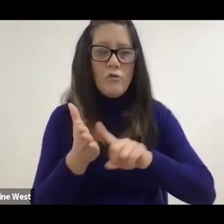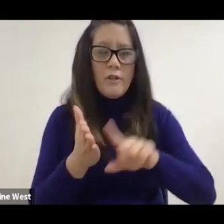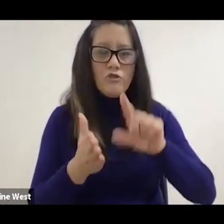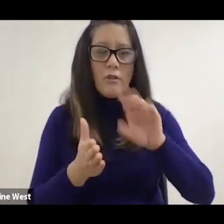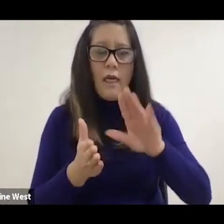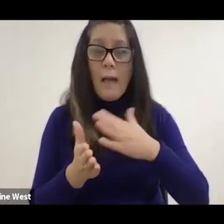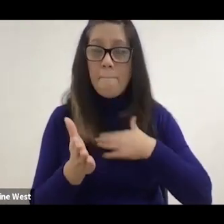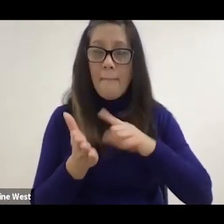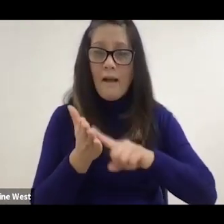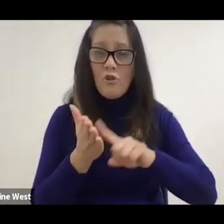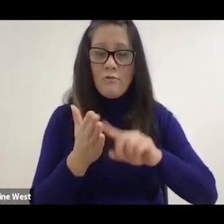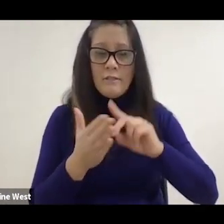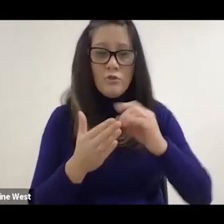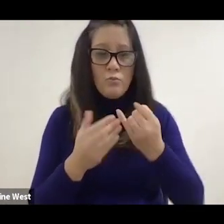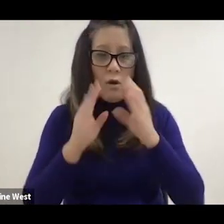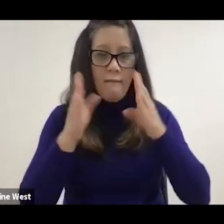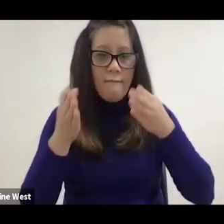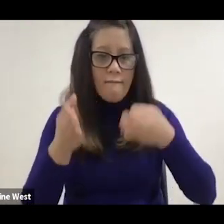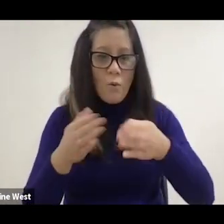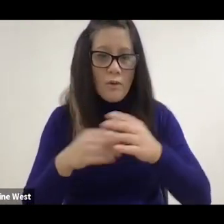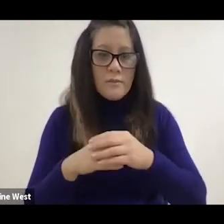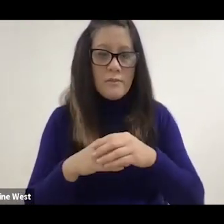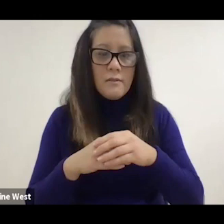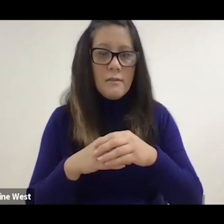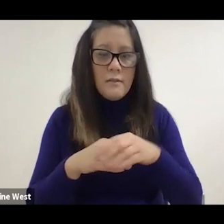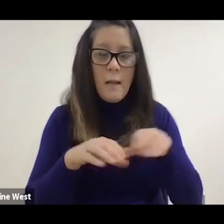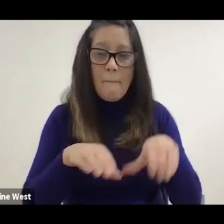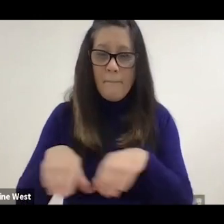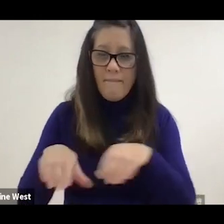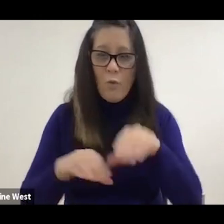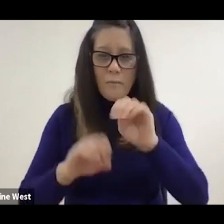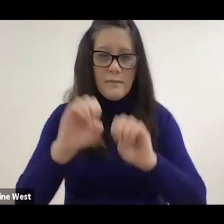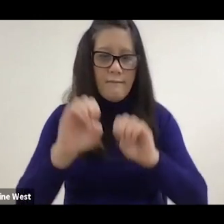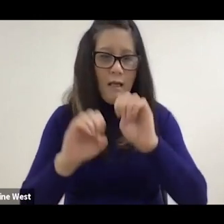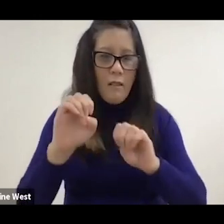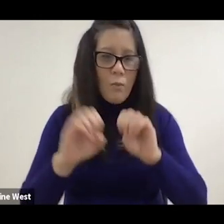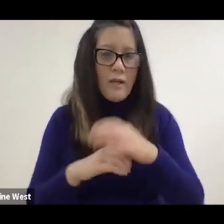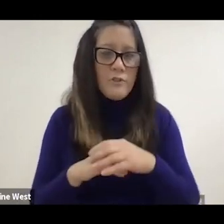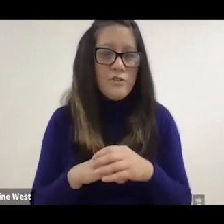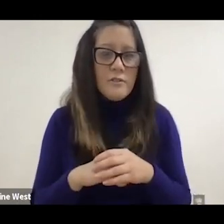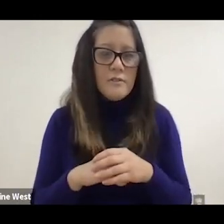My research project is focused on the performance evaluation